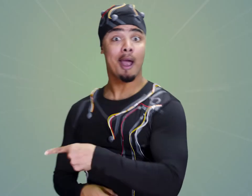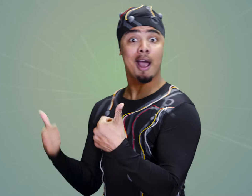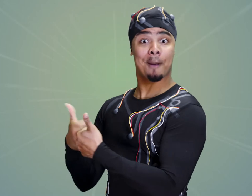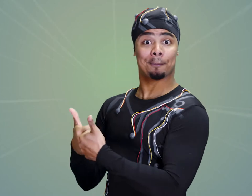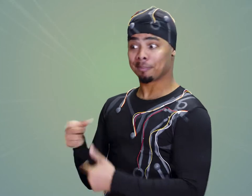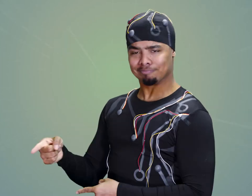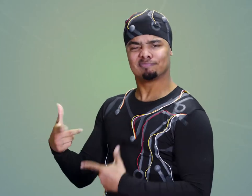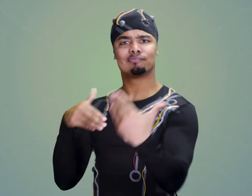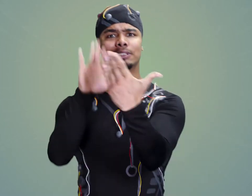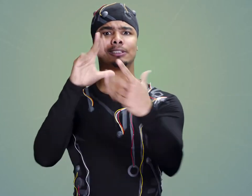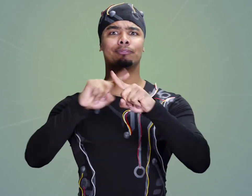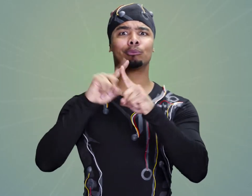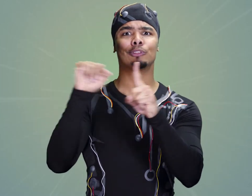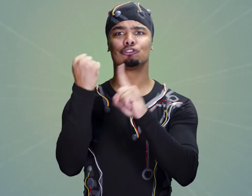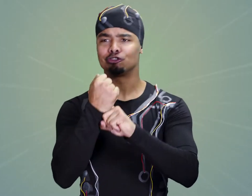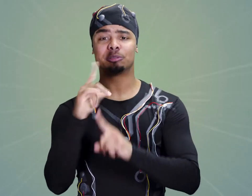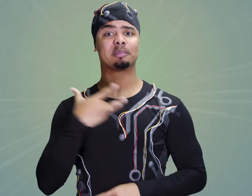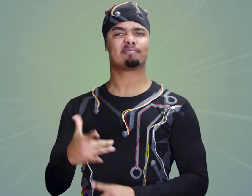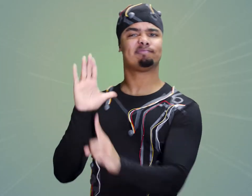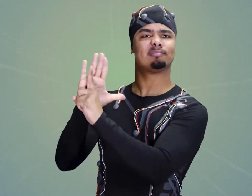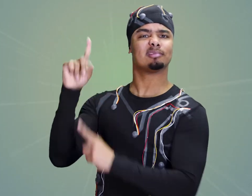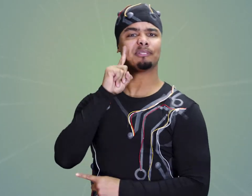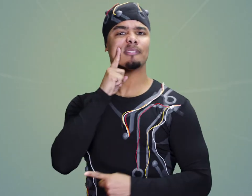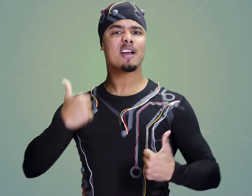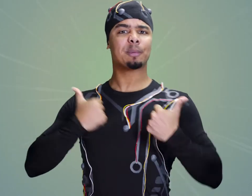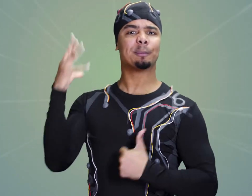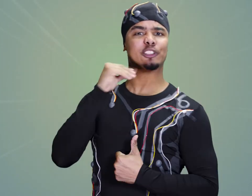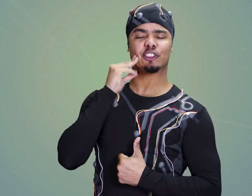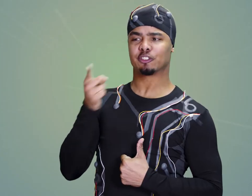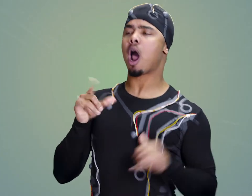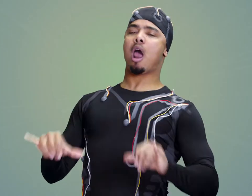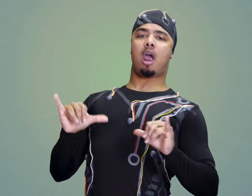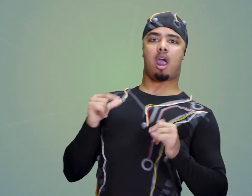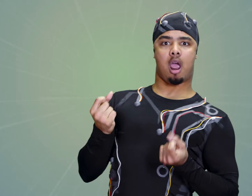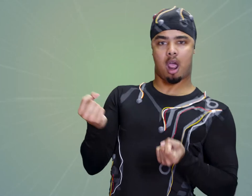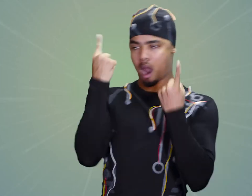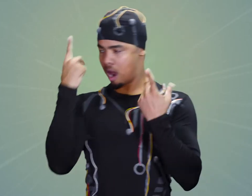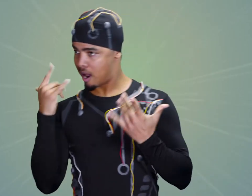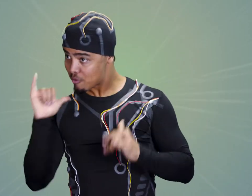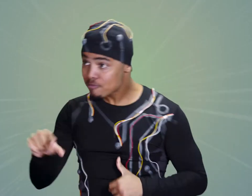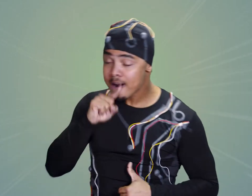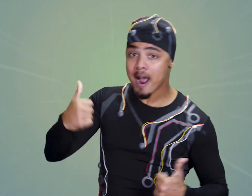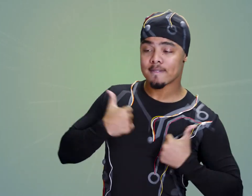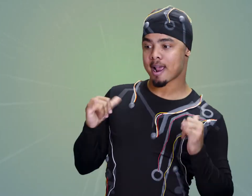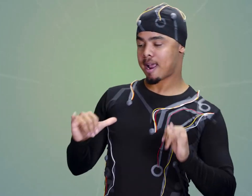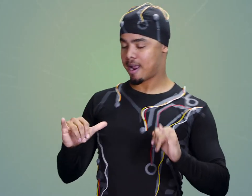The game is based on the real life experiences faced by deaf people so you can see and understand what they have gone through